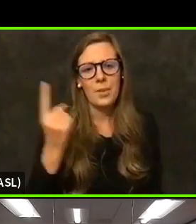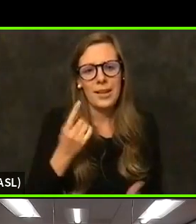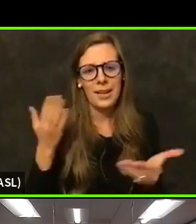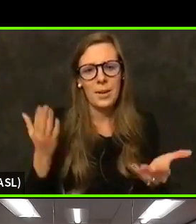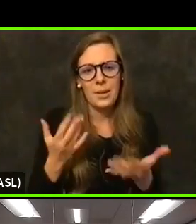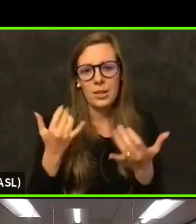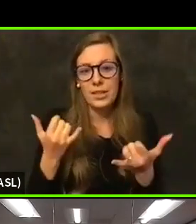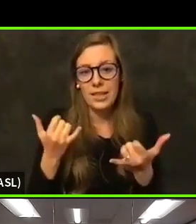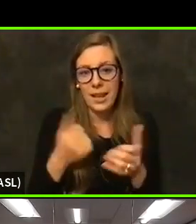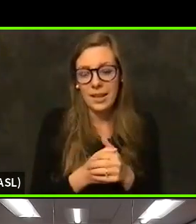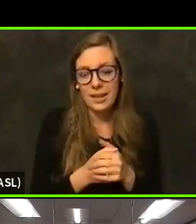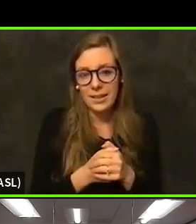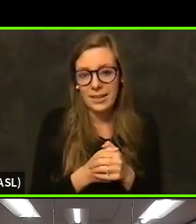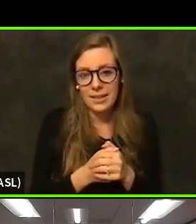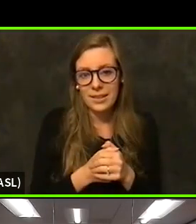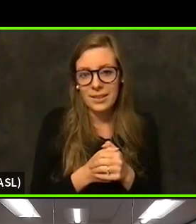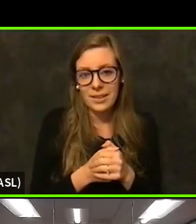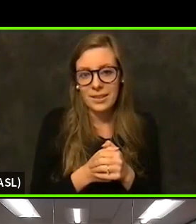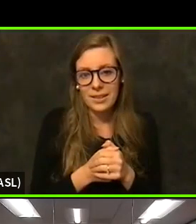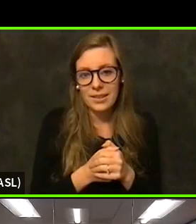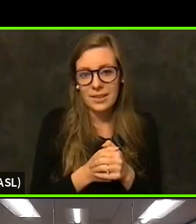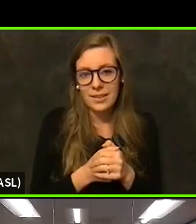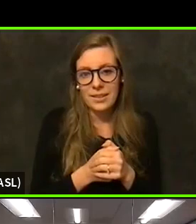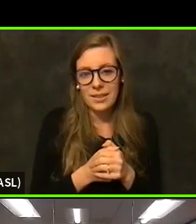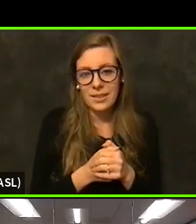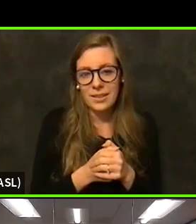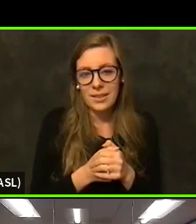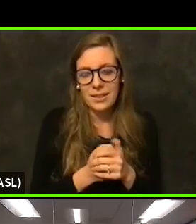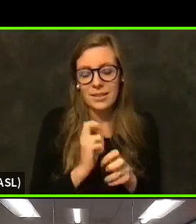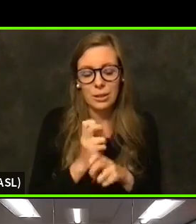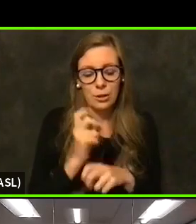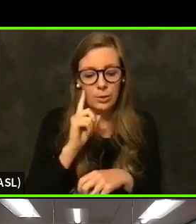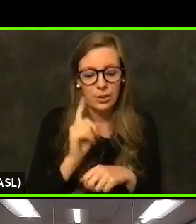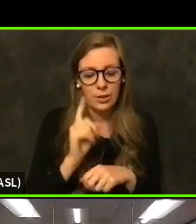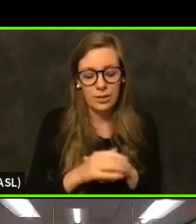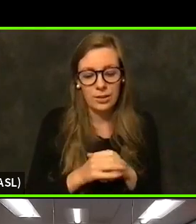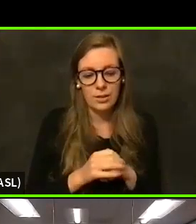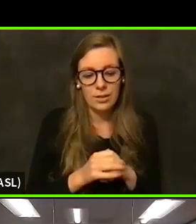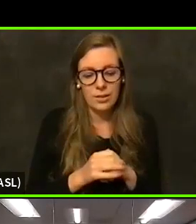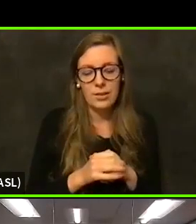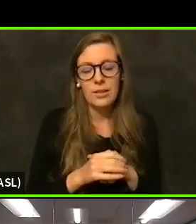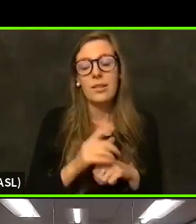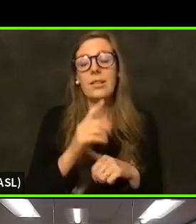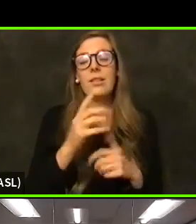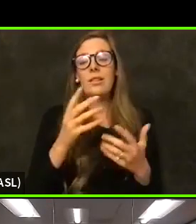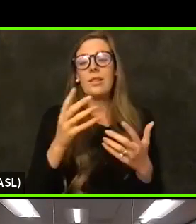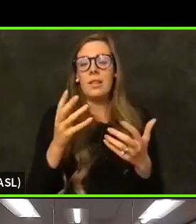how exciting it is with the hope it comes with being able to provide these vaccines,